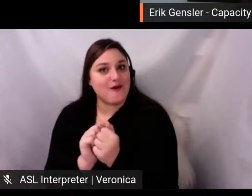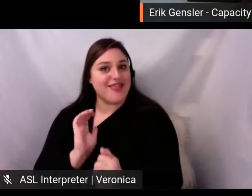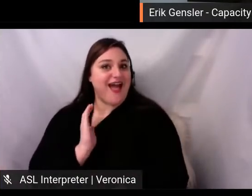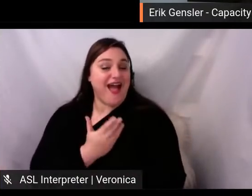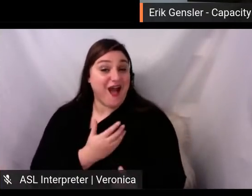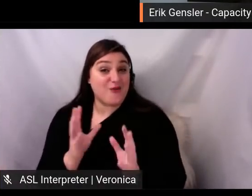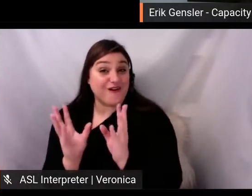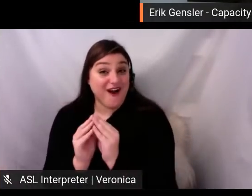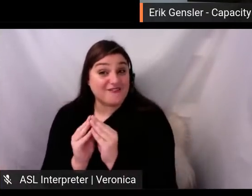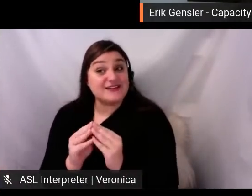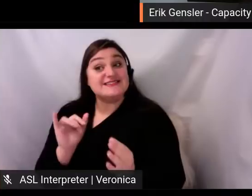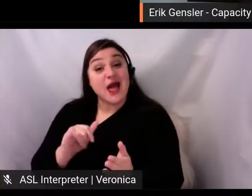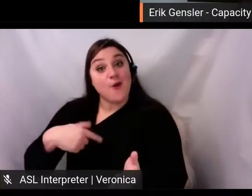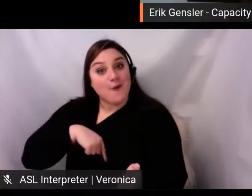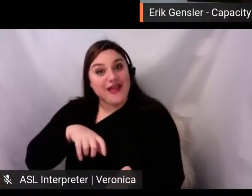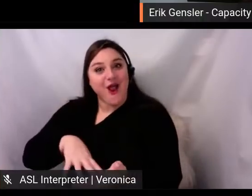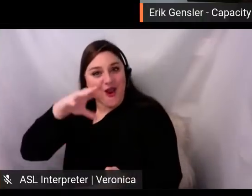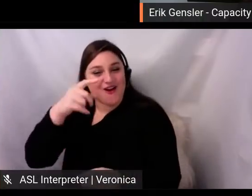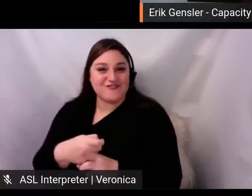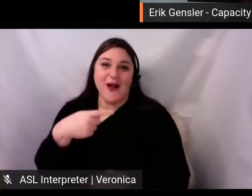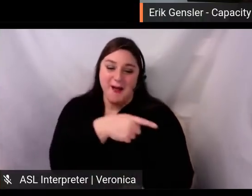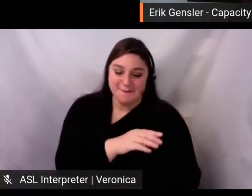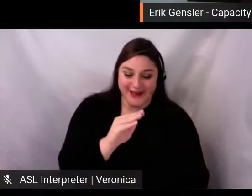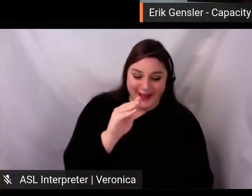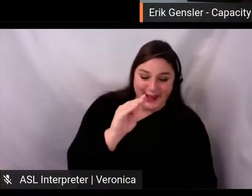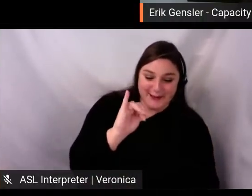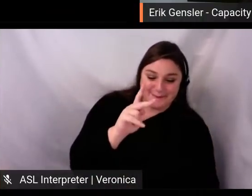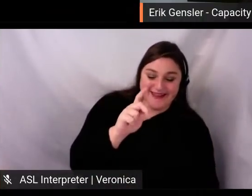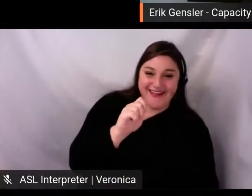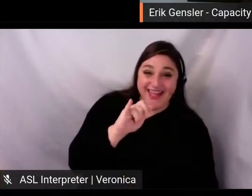from Micayla. So I'm so excited for Micayla to share her session with you.